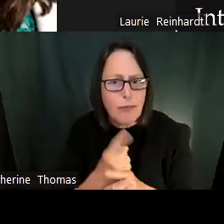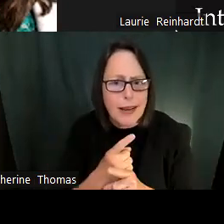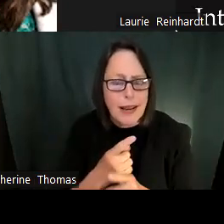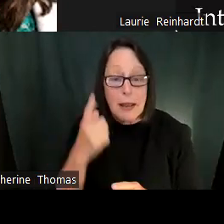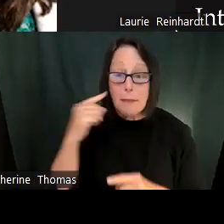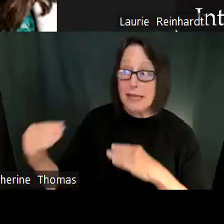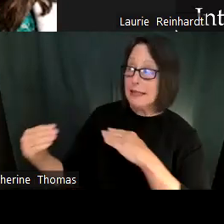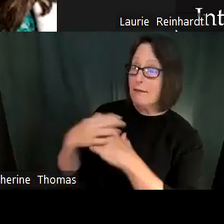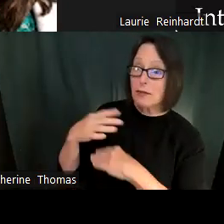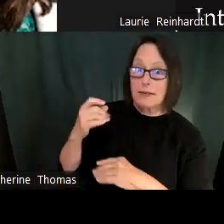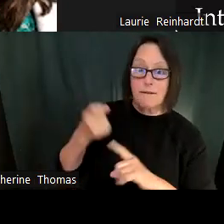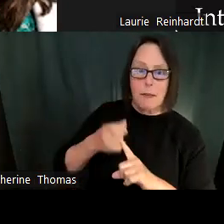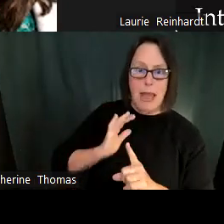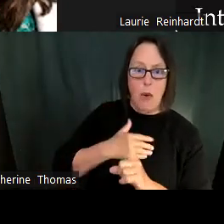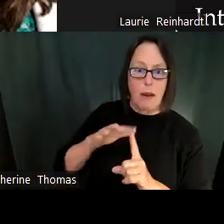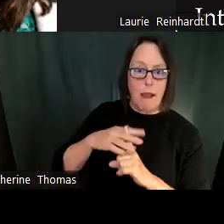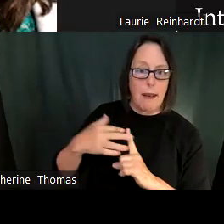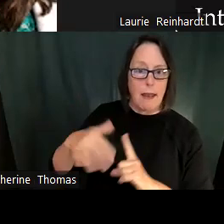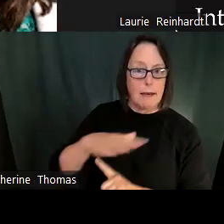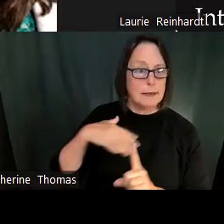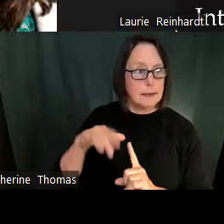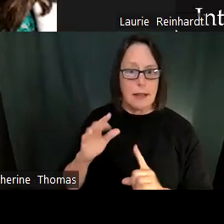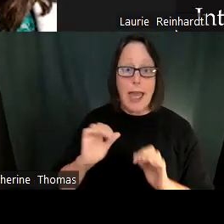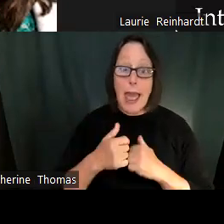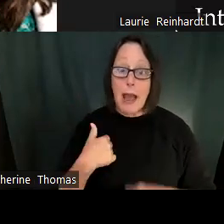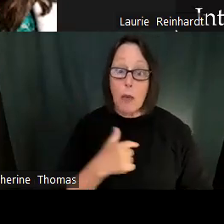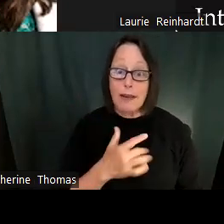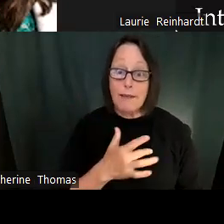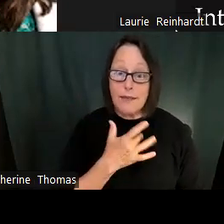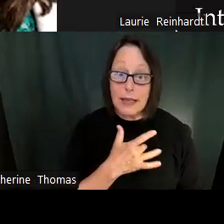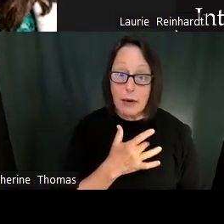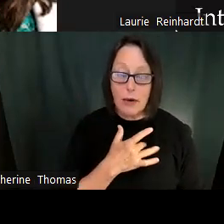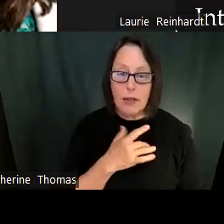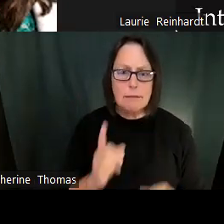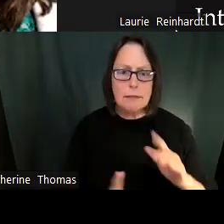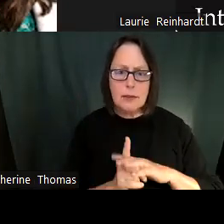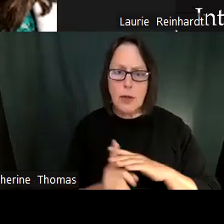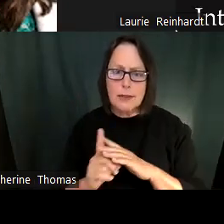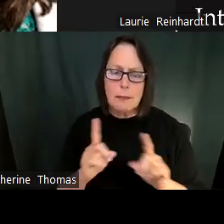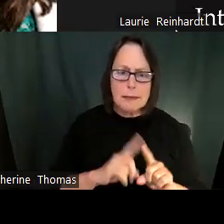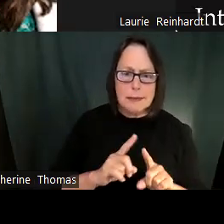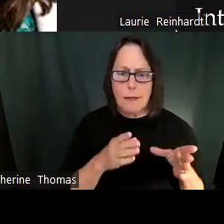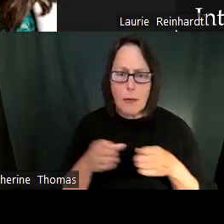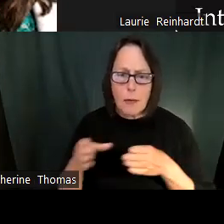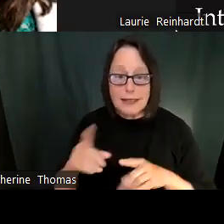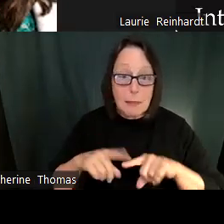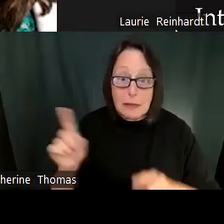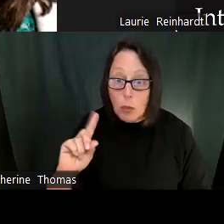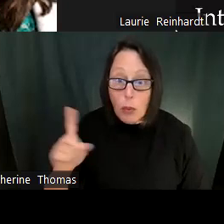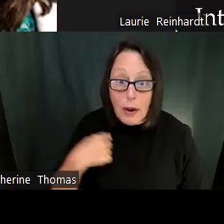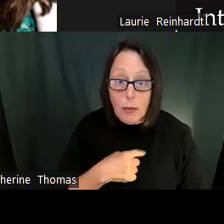There are a lot of parts of well-being that we have to pay attention to. And some will have more prominence than others, right?